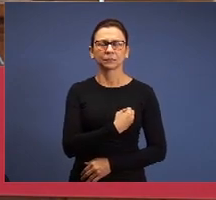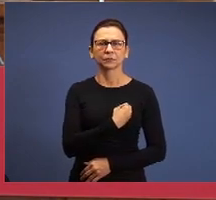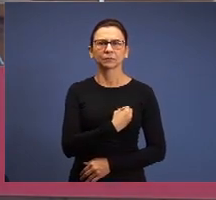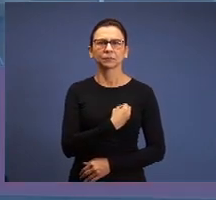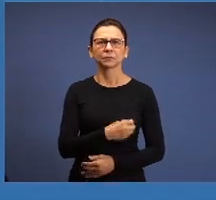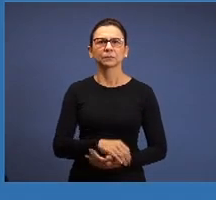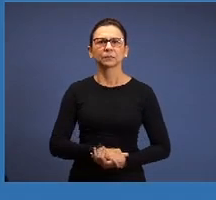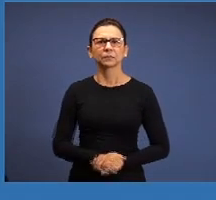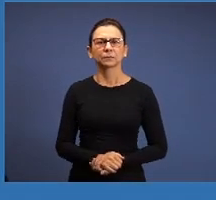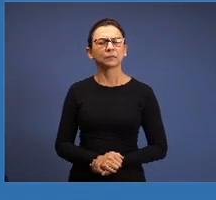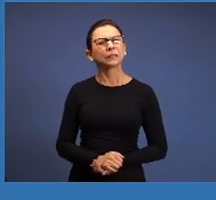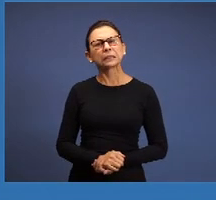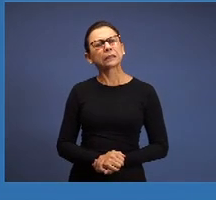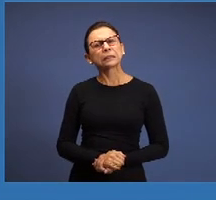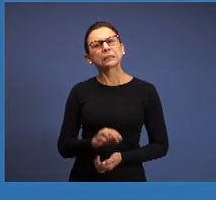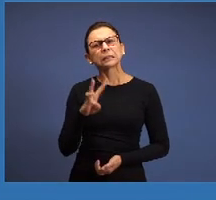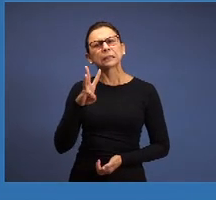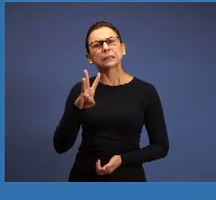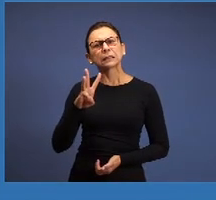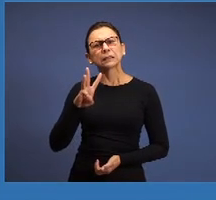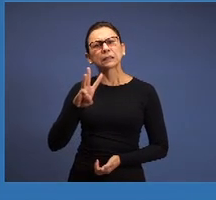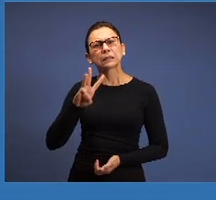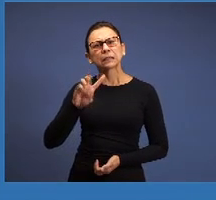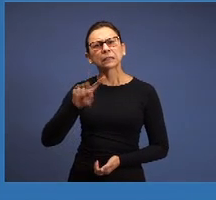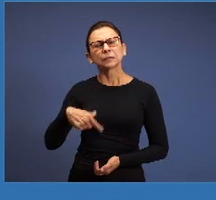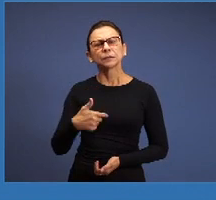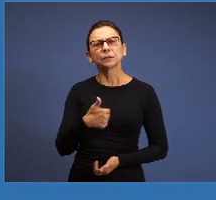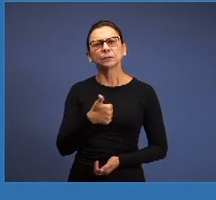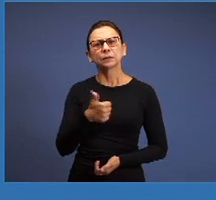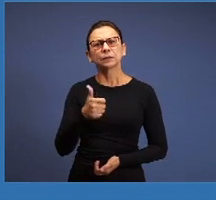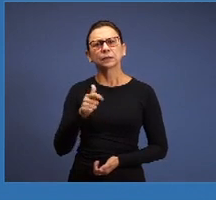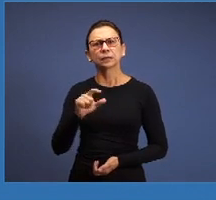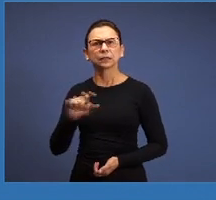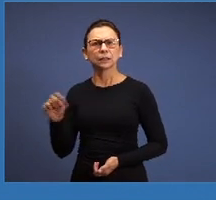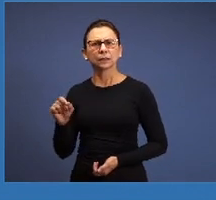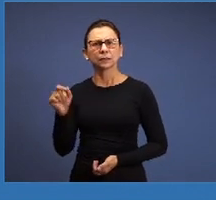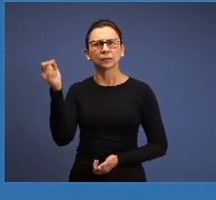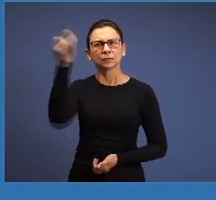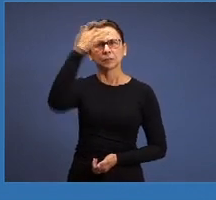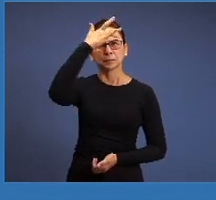of 3100 brethren, here on this seminar